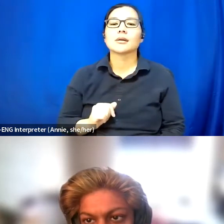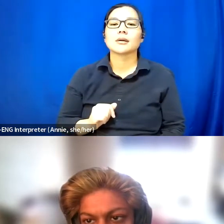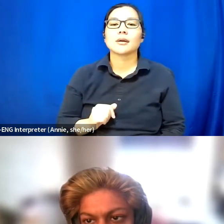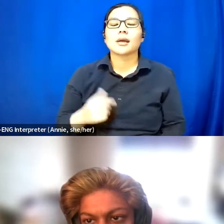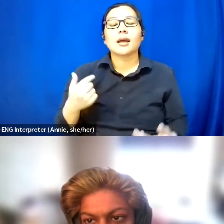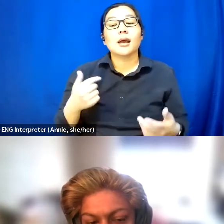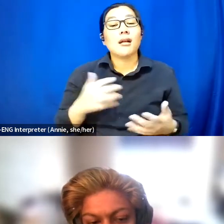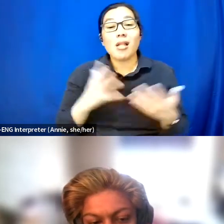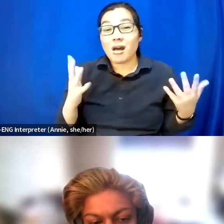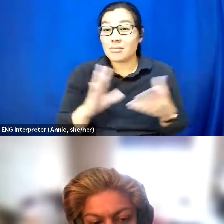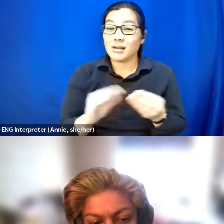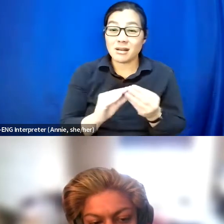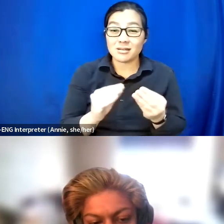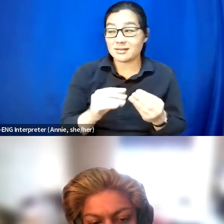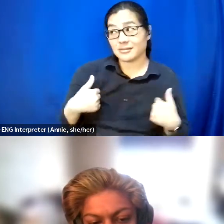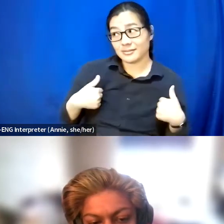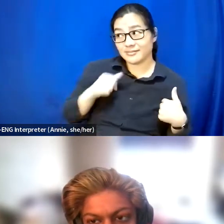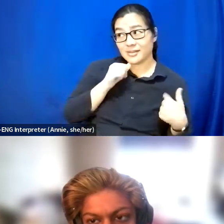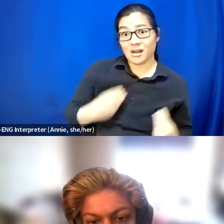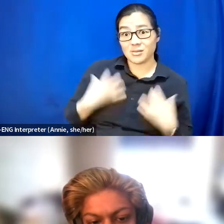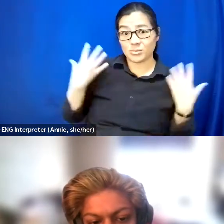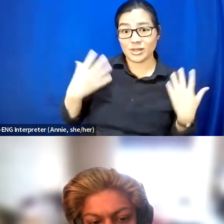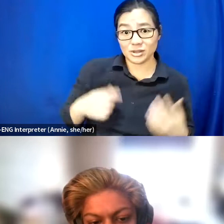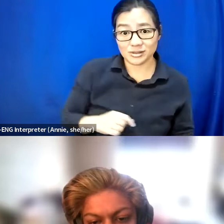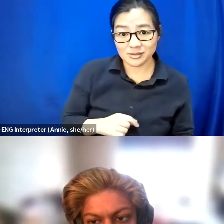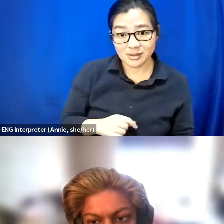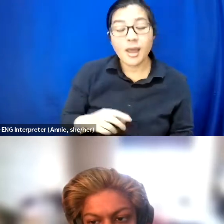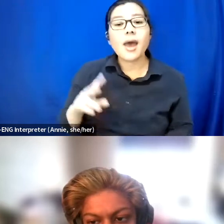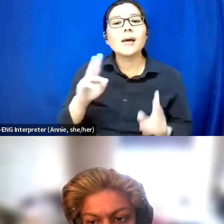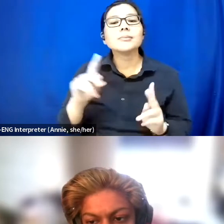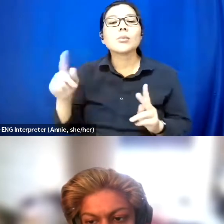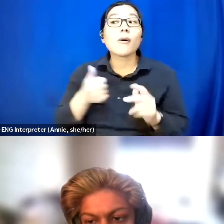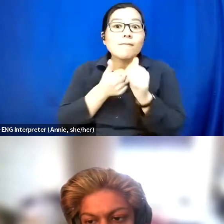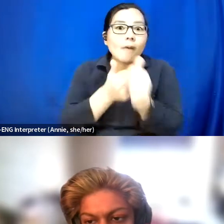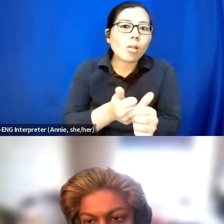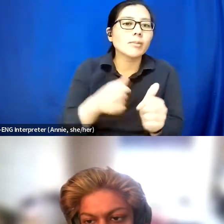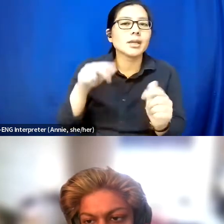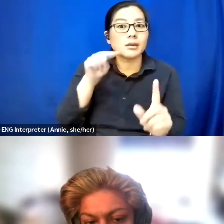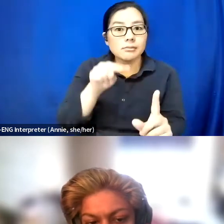Also checking people that are following me and certain buzzwords that I put